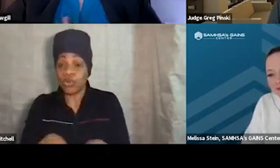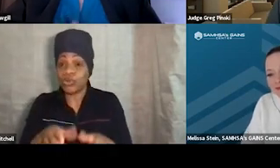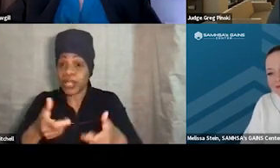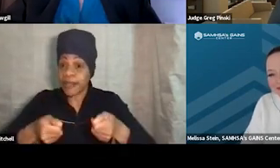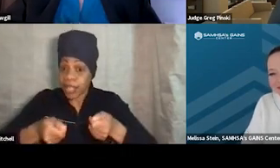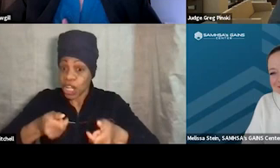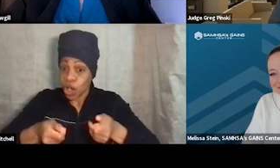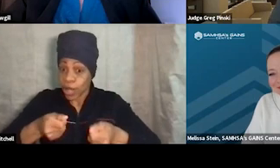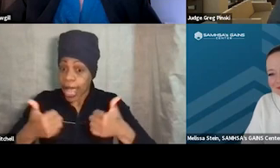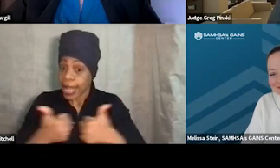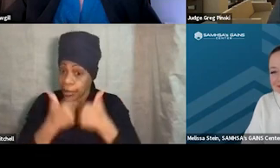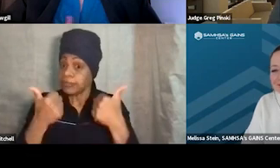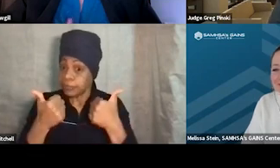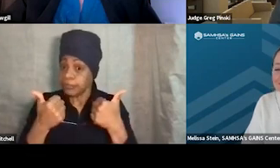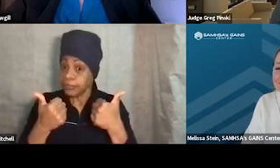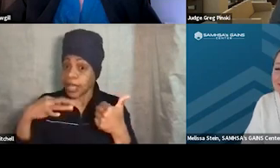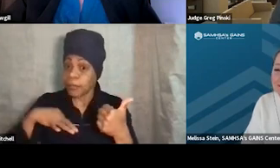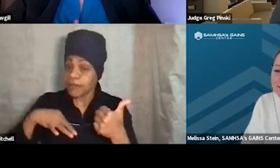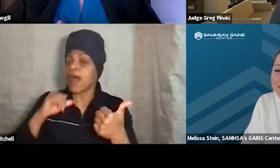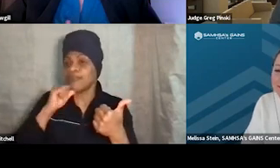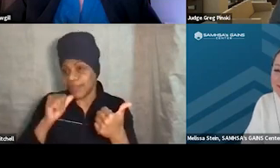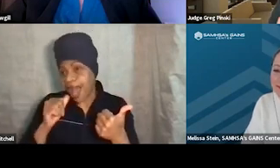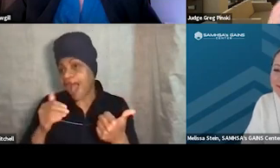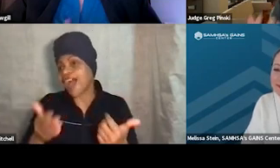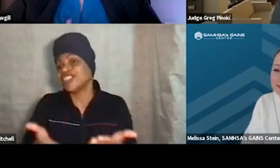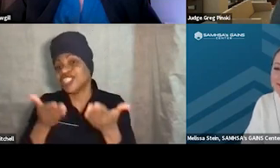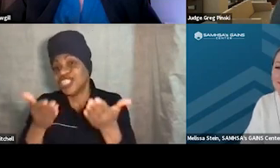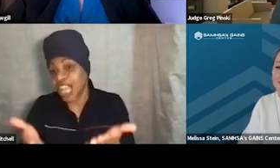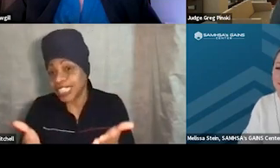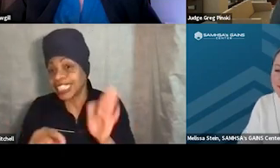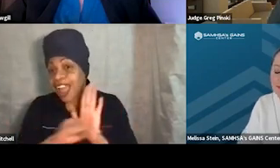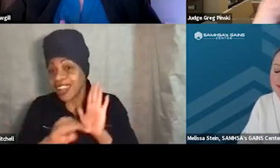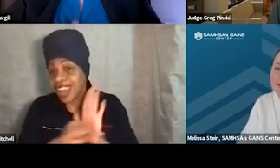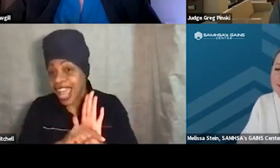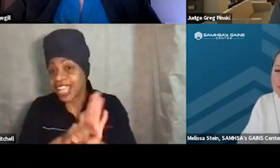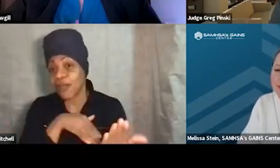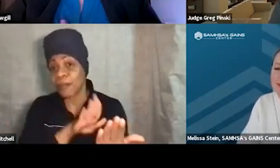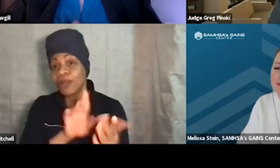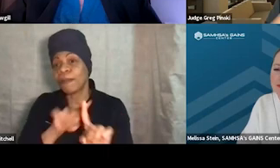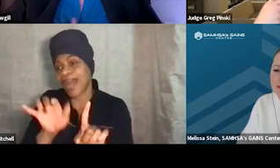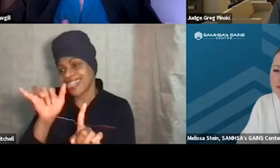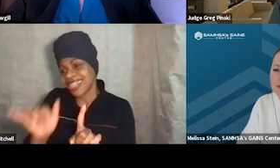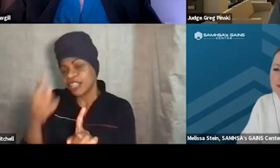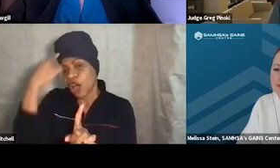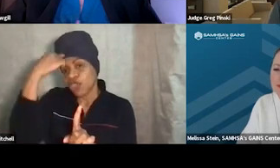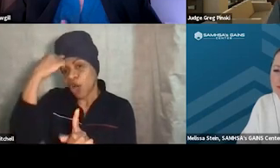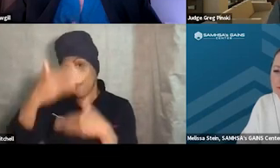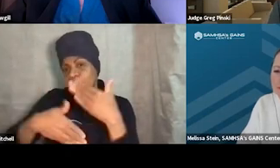I mean, I'm not suggesting that in a patronizing way, but that was the thought process, right? "Hey, maybe this will work. Like, we tried everything else.